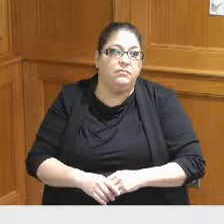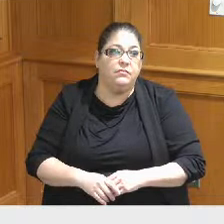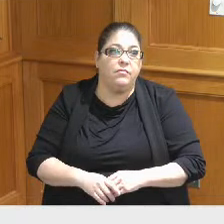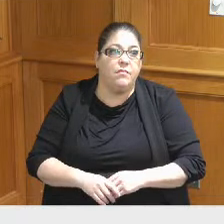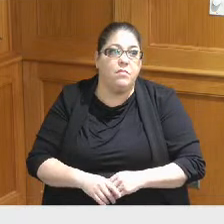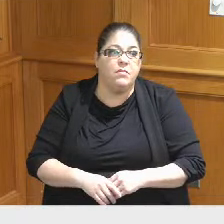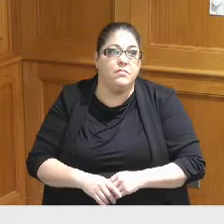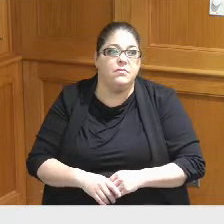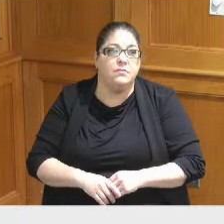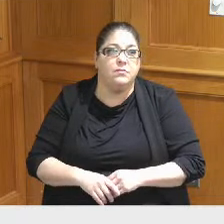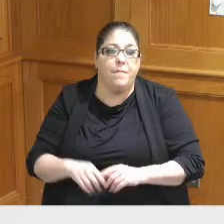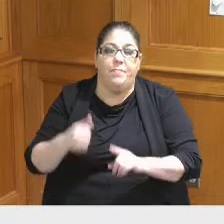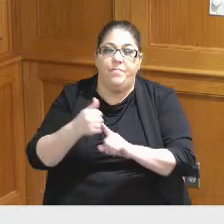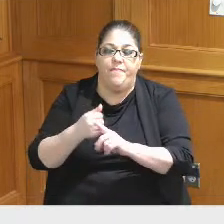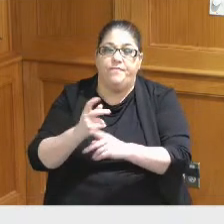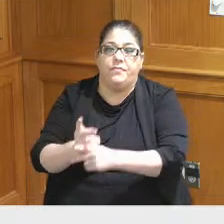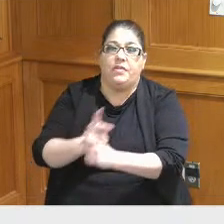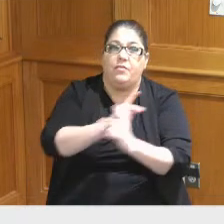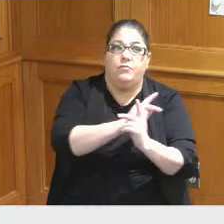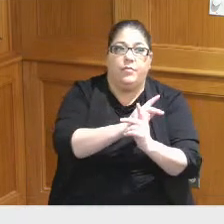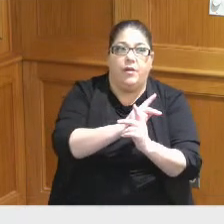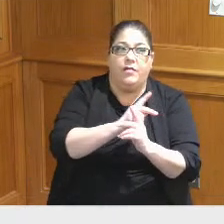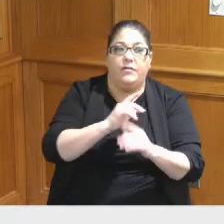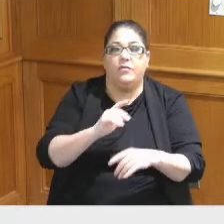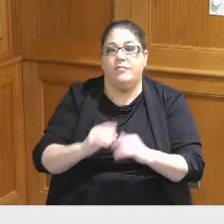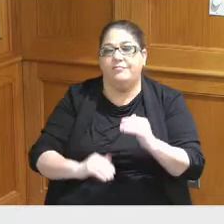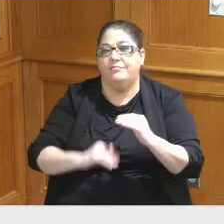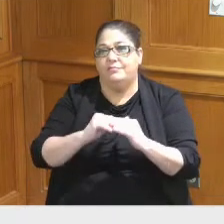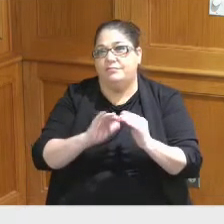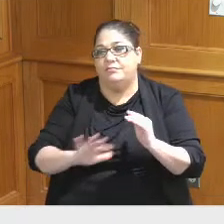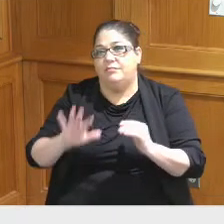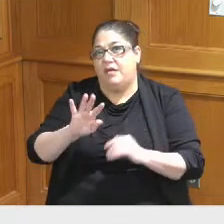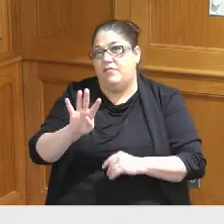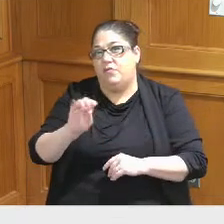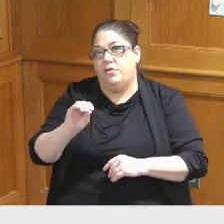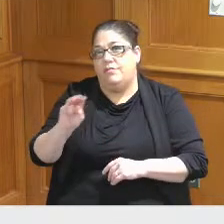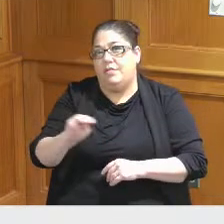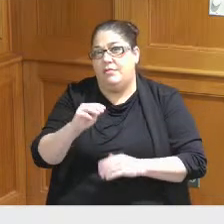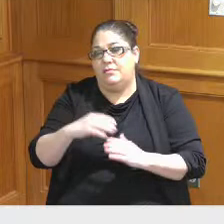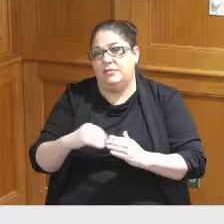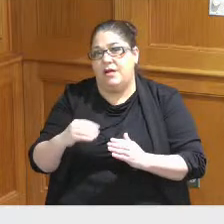that to lend borrowing capacity of upwards of 40 million dollars or so it appears to be something